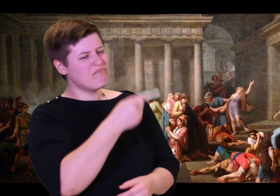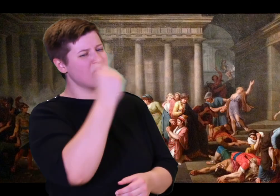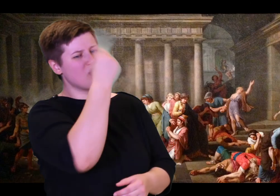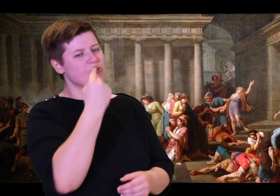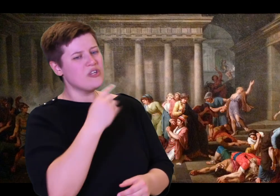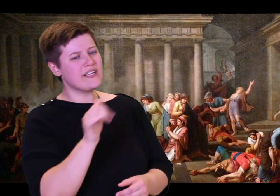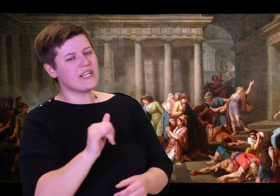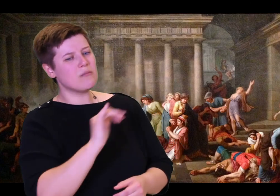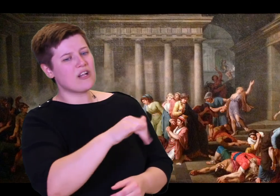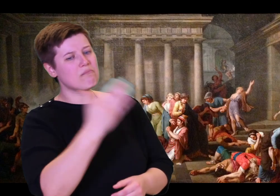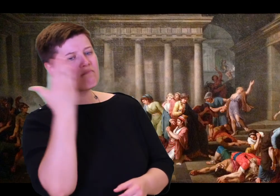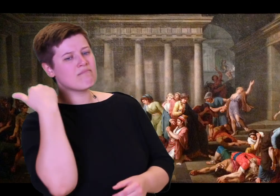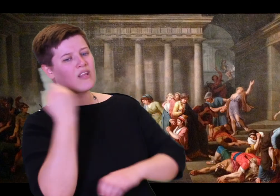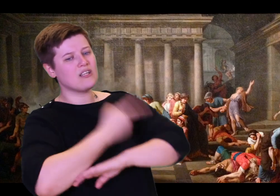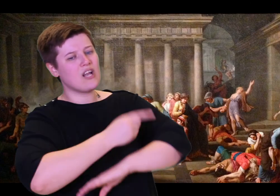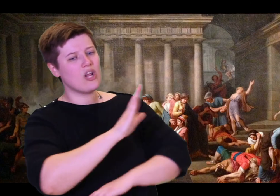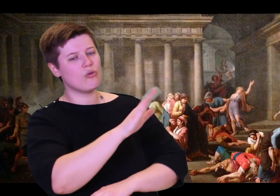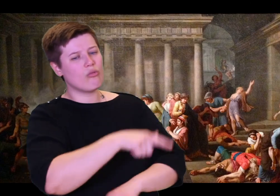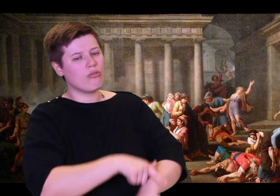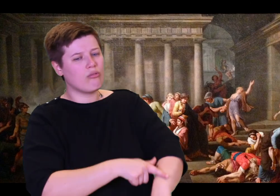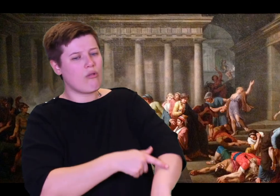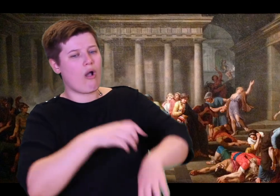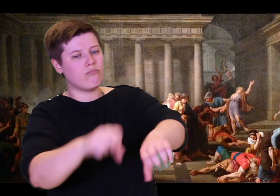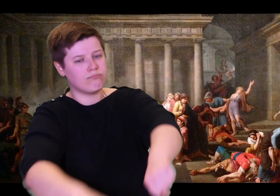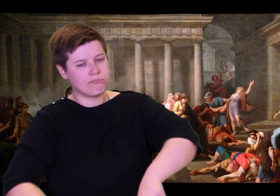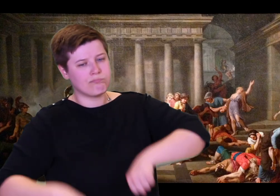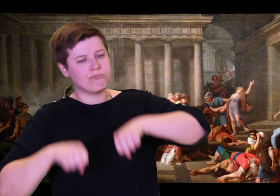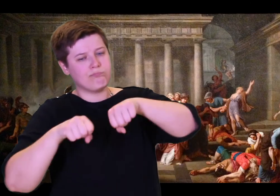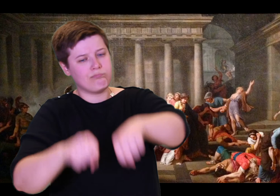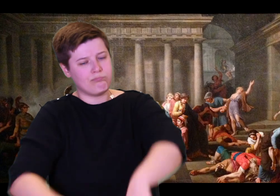for 20 years and finally come home.